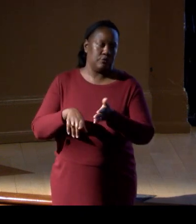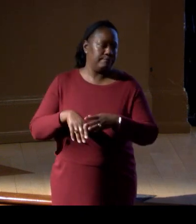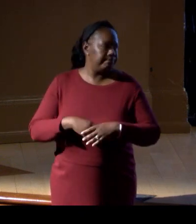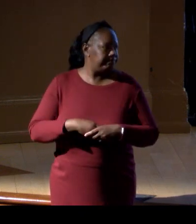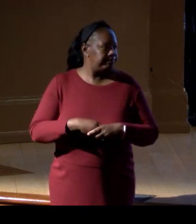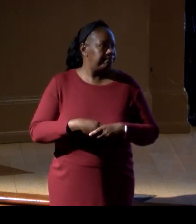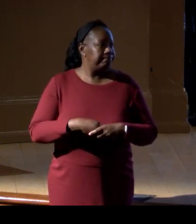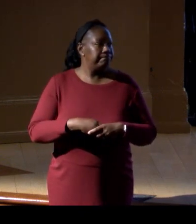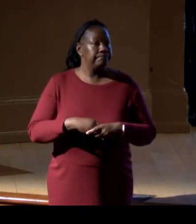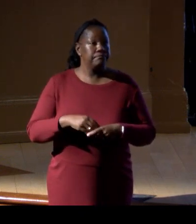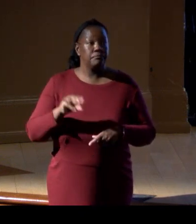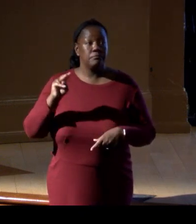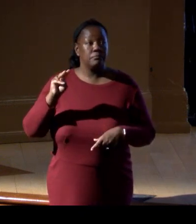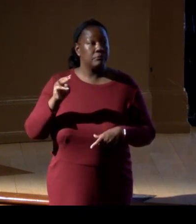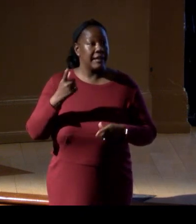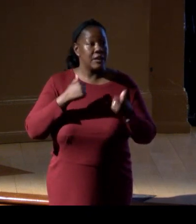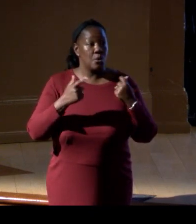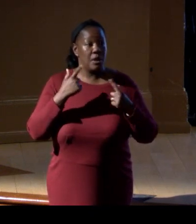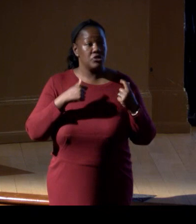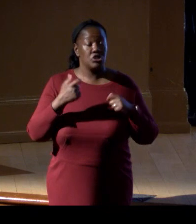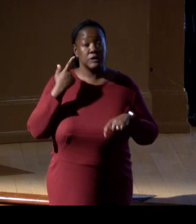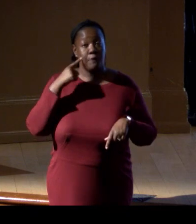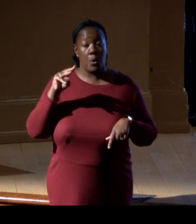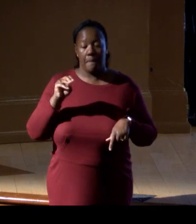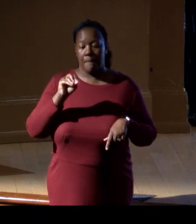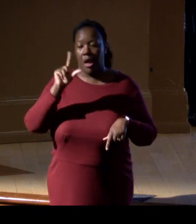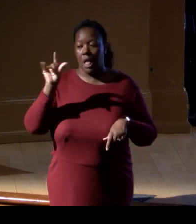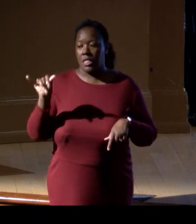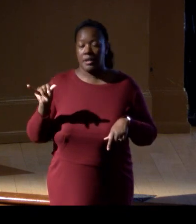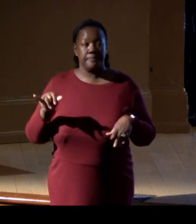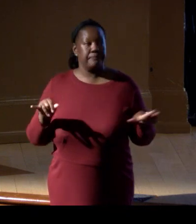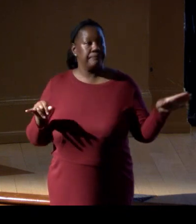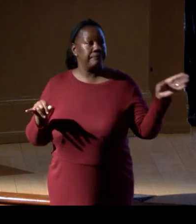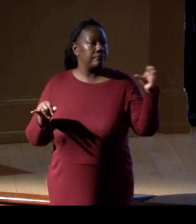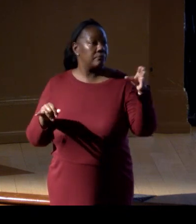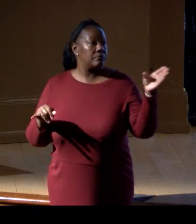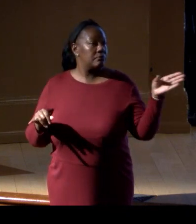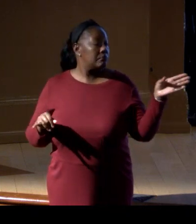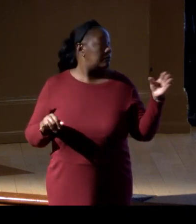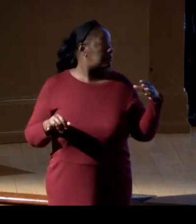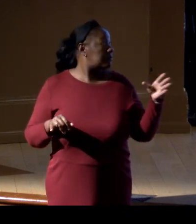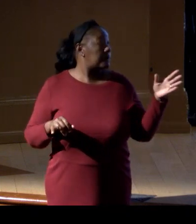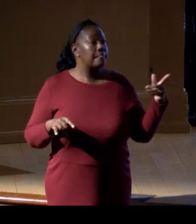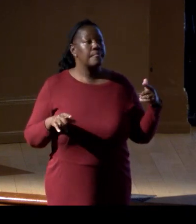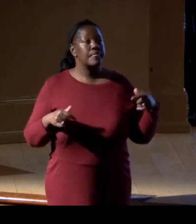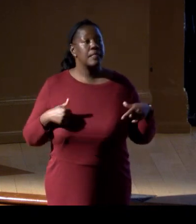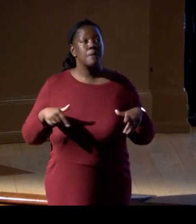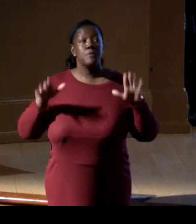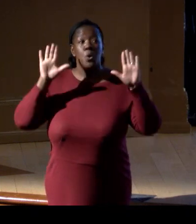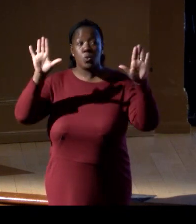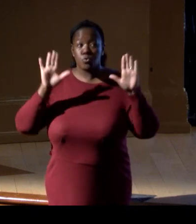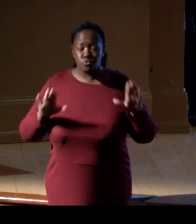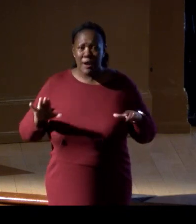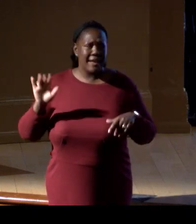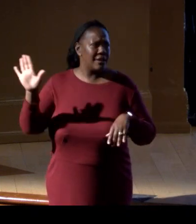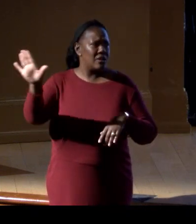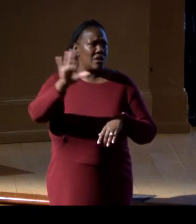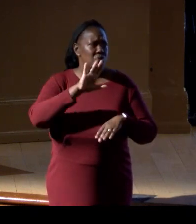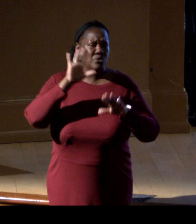Any question for Molly? [Chris] Yeah, I think it would be easier for her. [Audience Member] That's great. You are doing a fantastic job here.